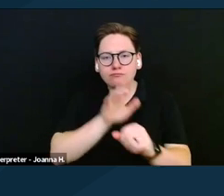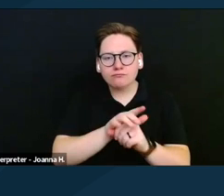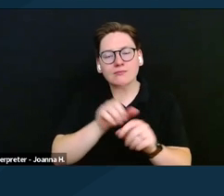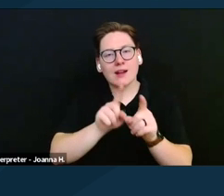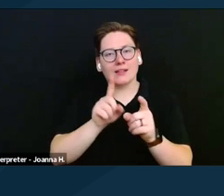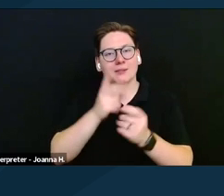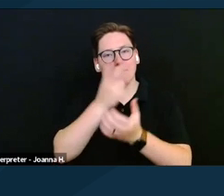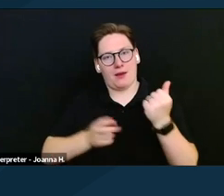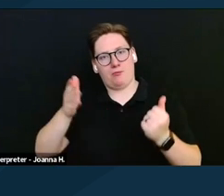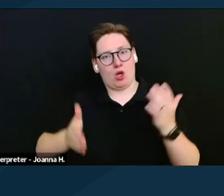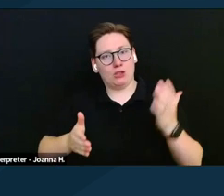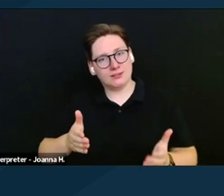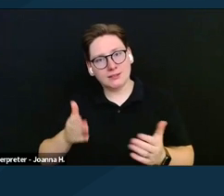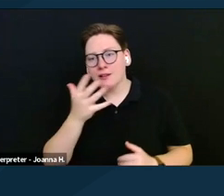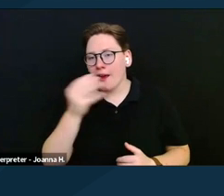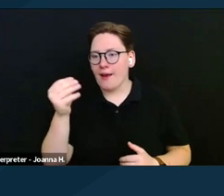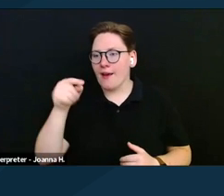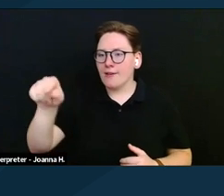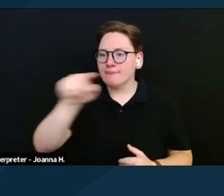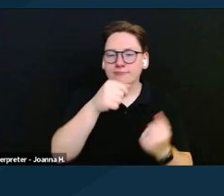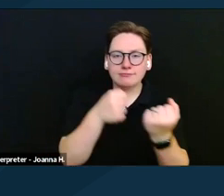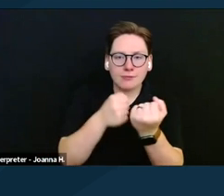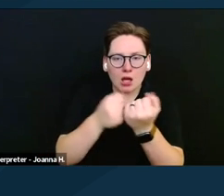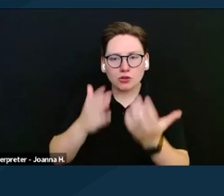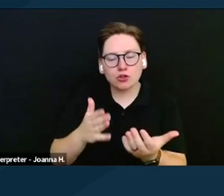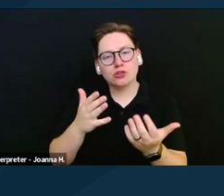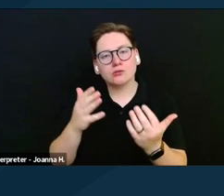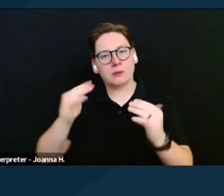and that the sponsors are as balanced as possible,